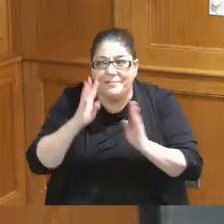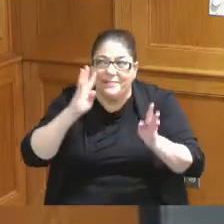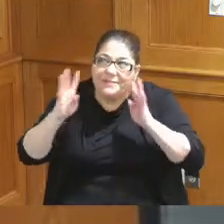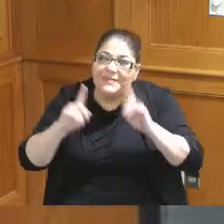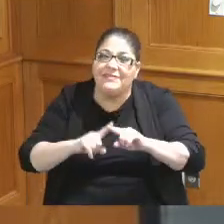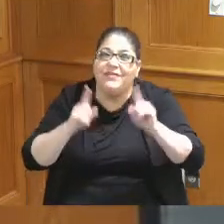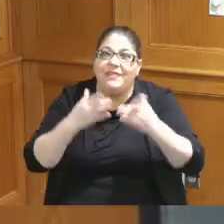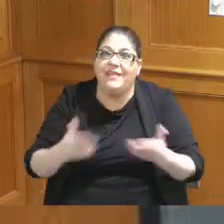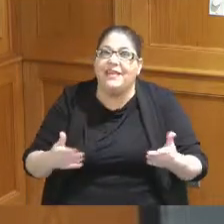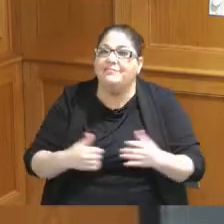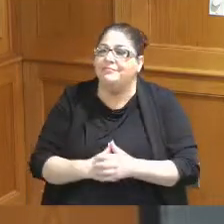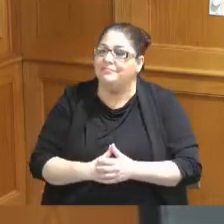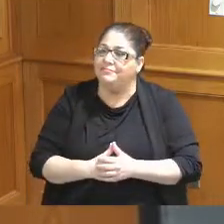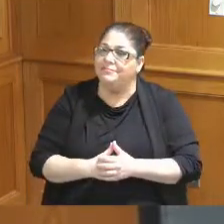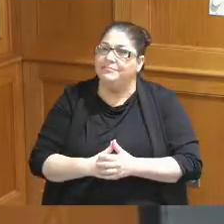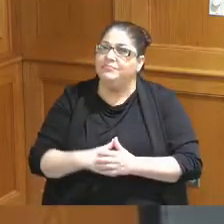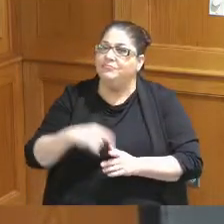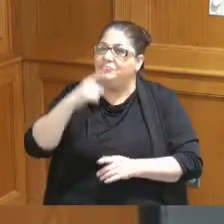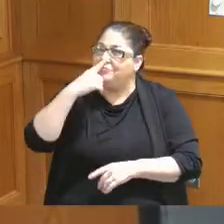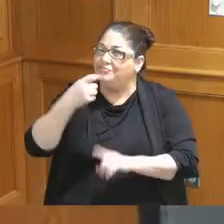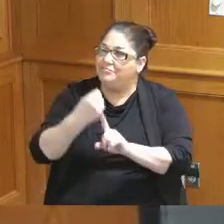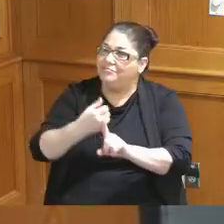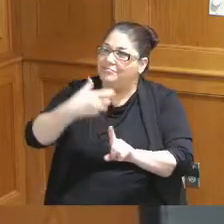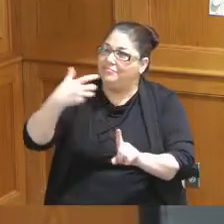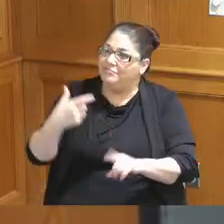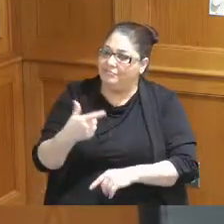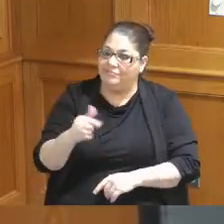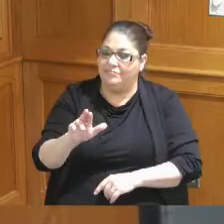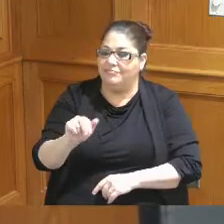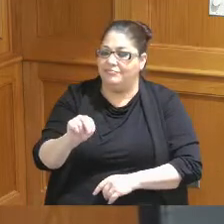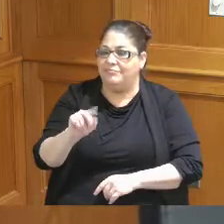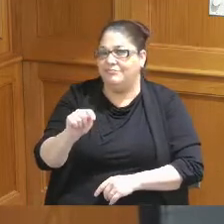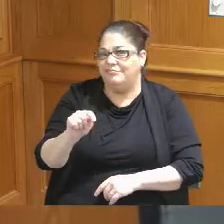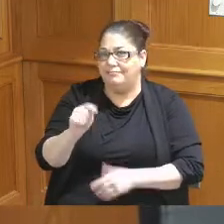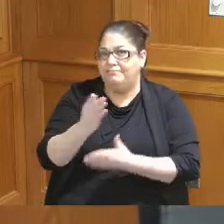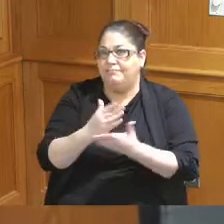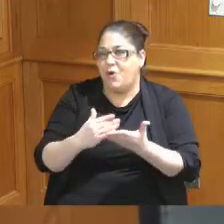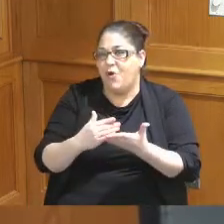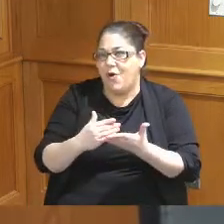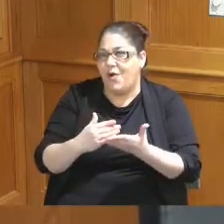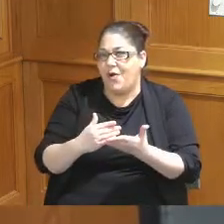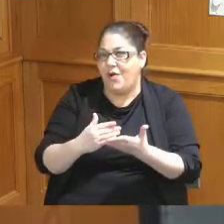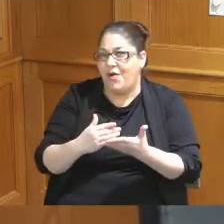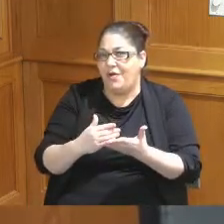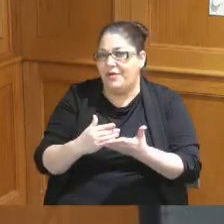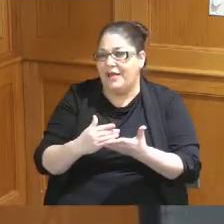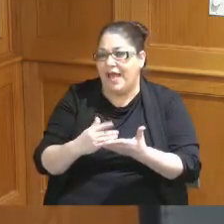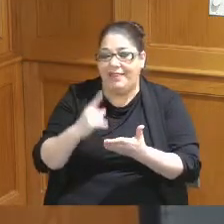to can you expound on the grant component that I think is really awesome that you